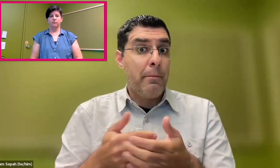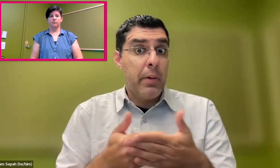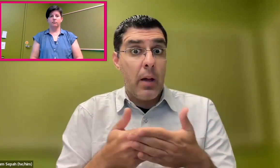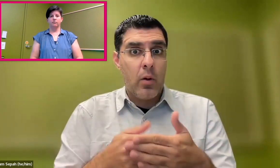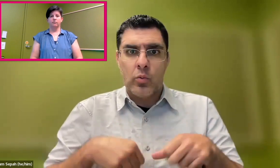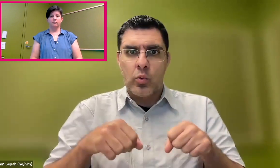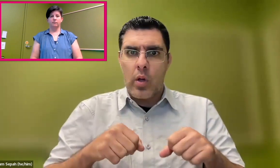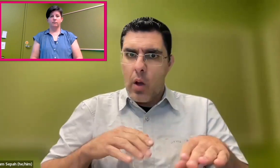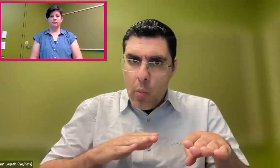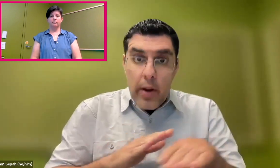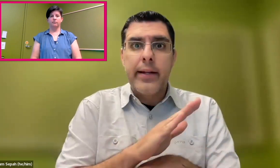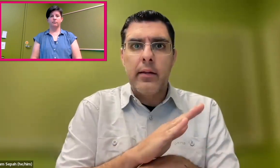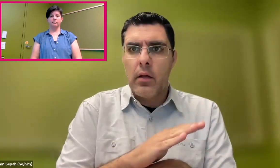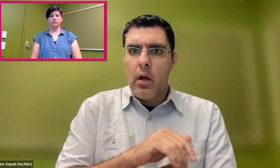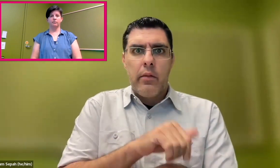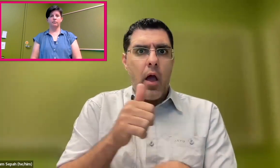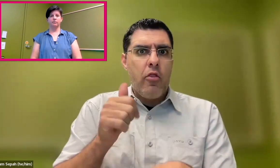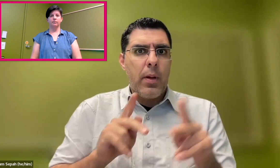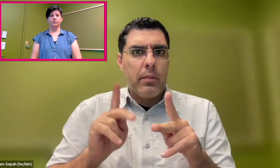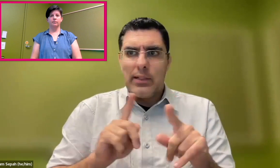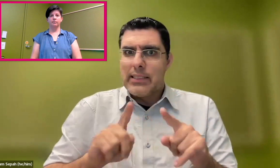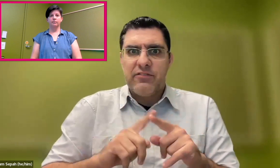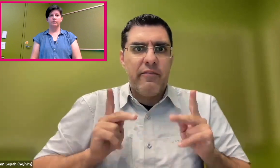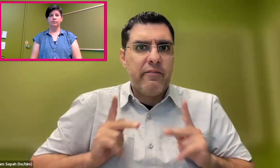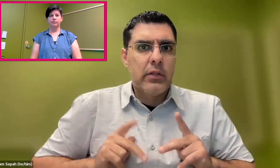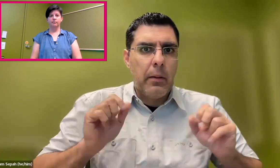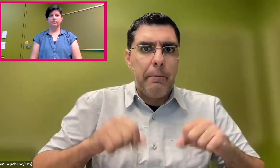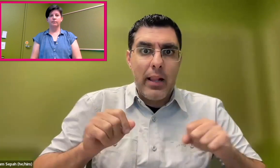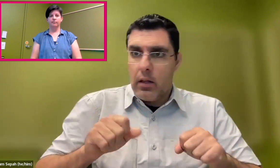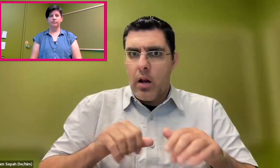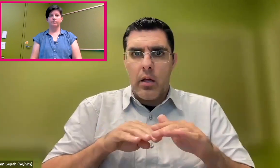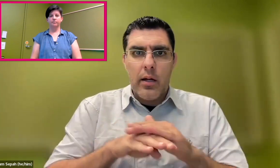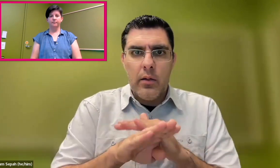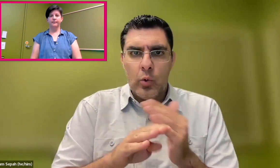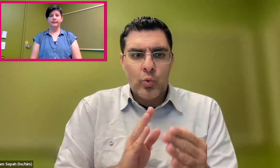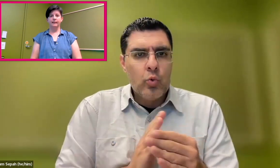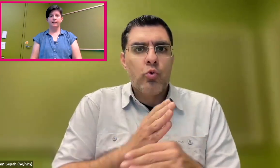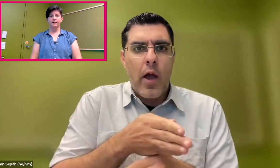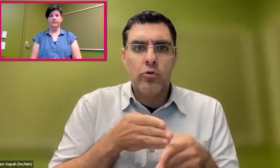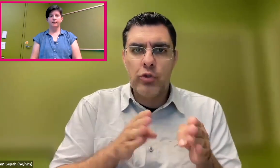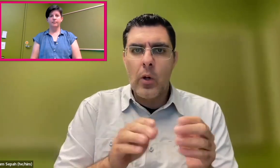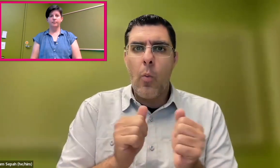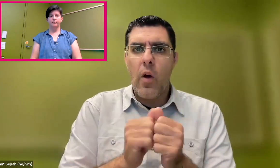mothers with babies in strollers, all sorts of other people with physical and impairments